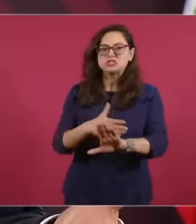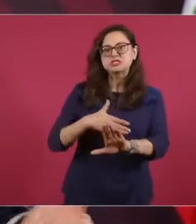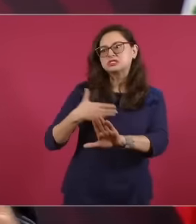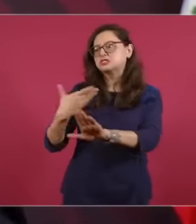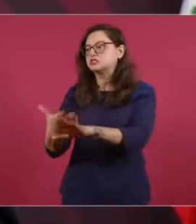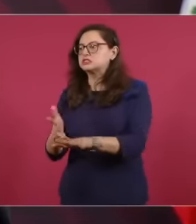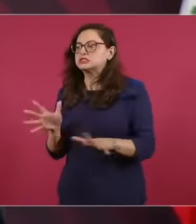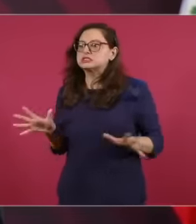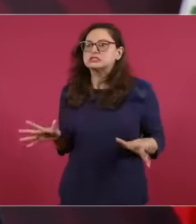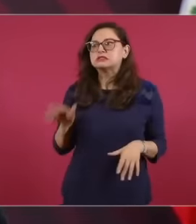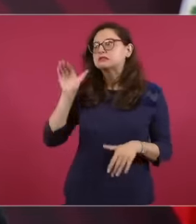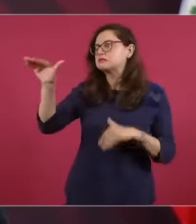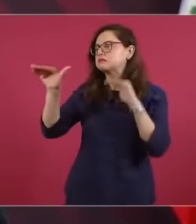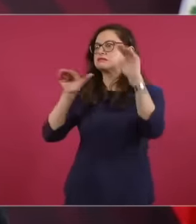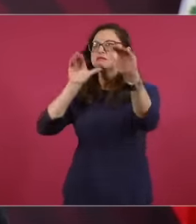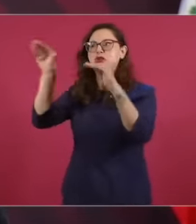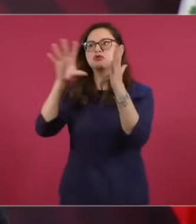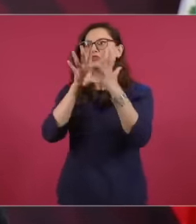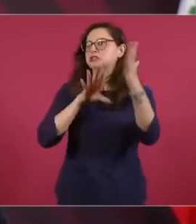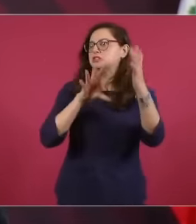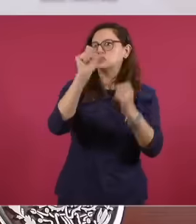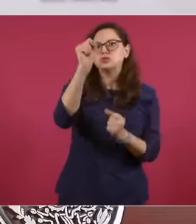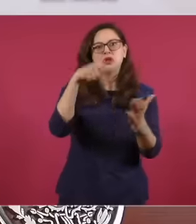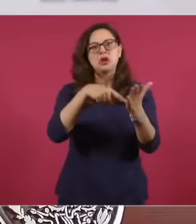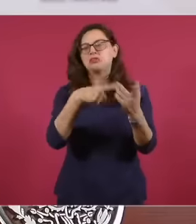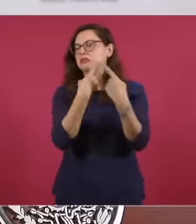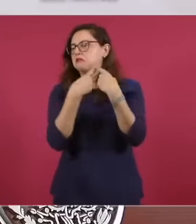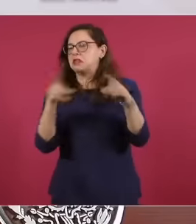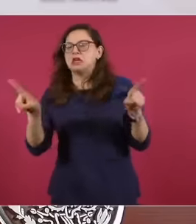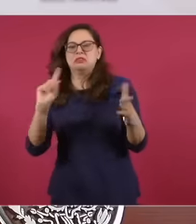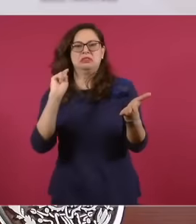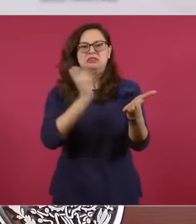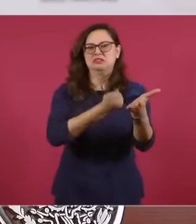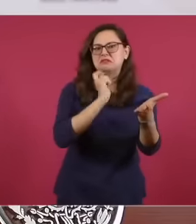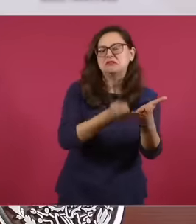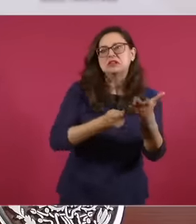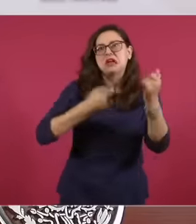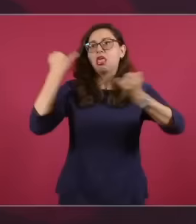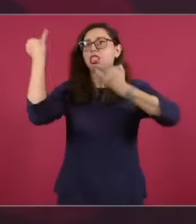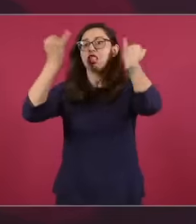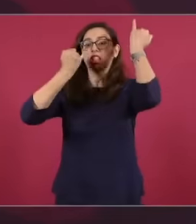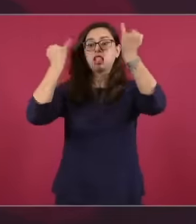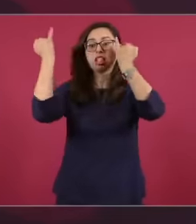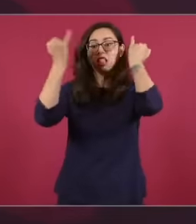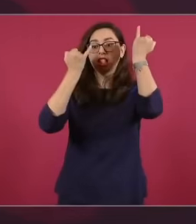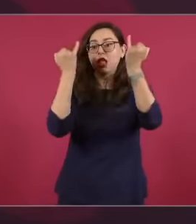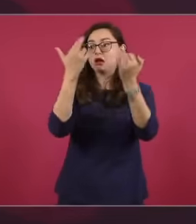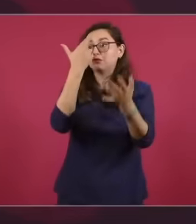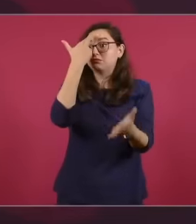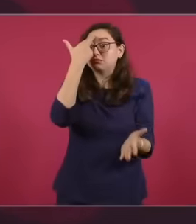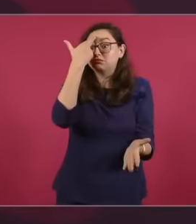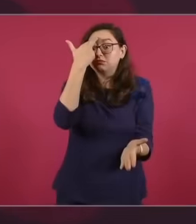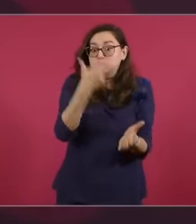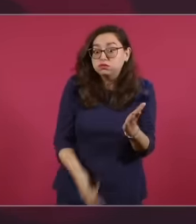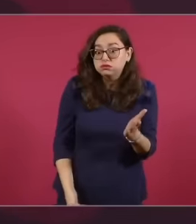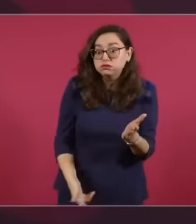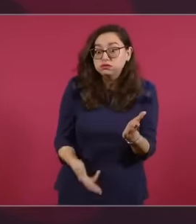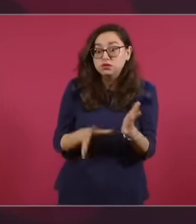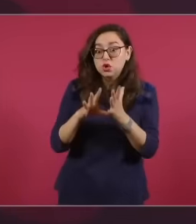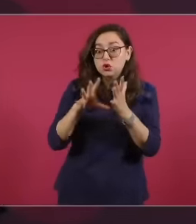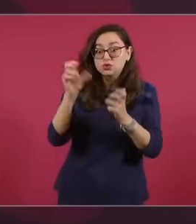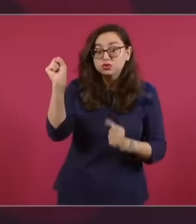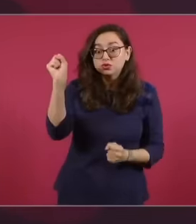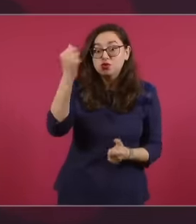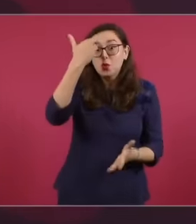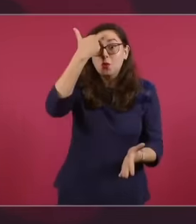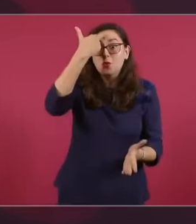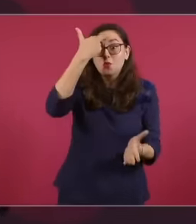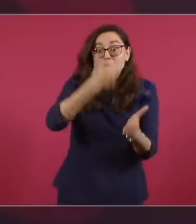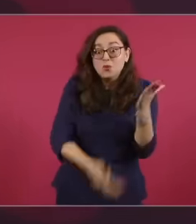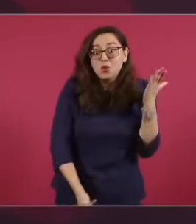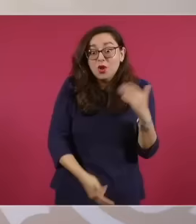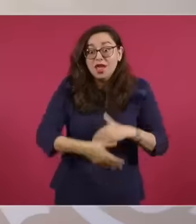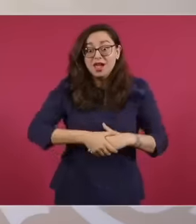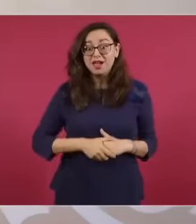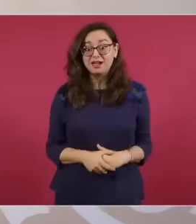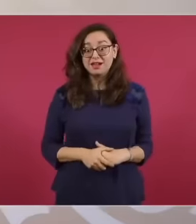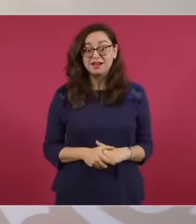because that is what